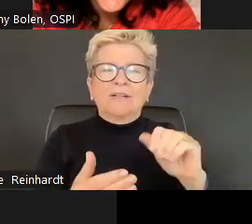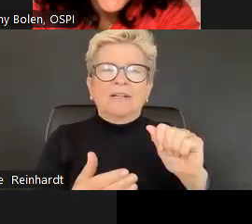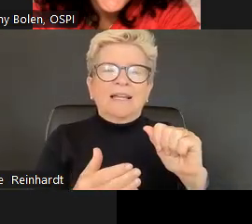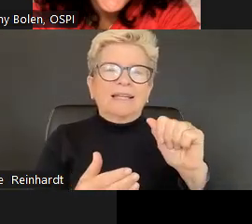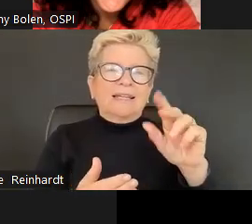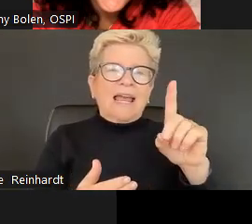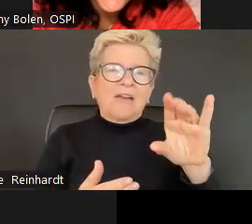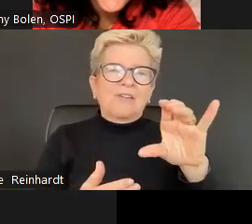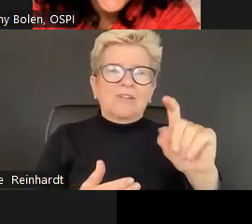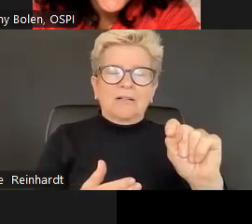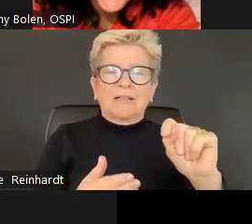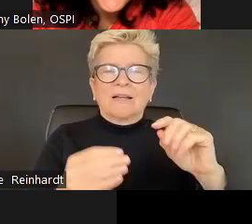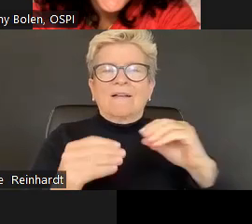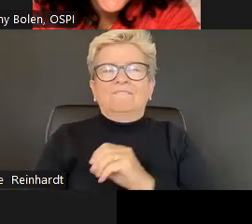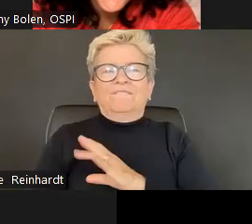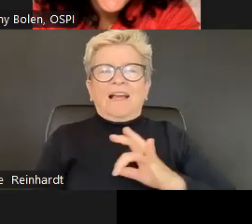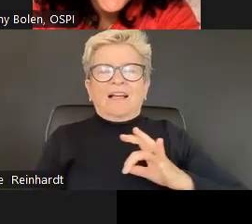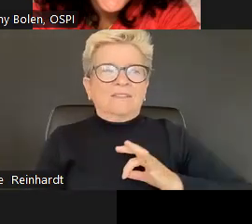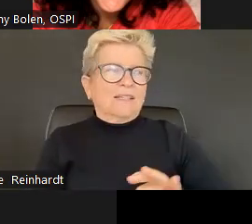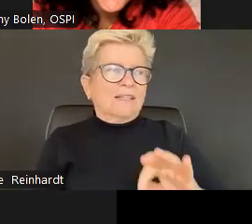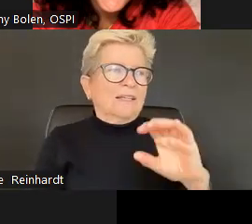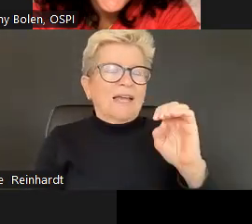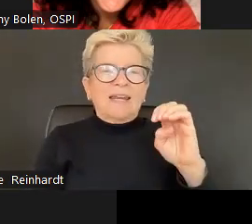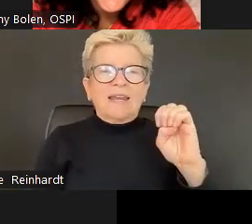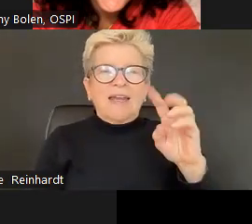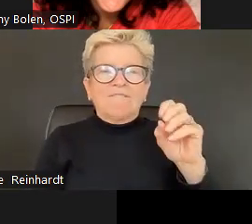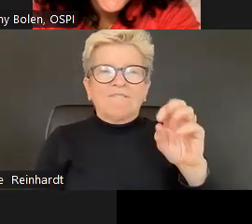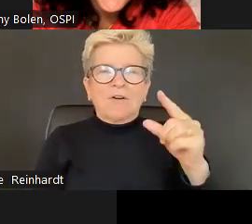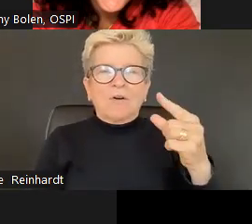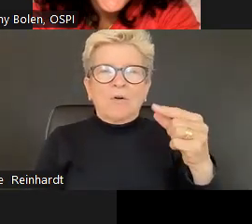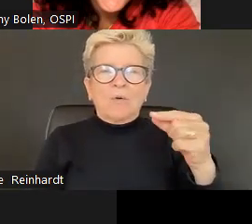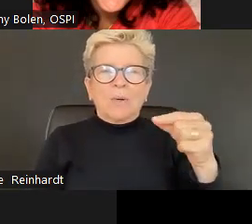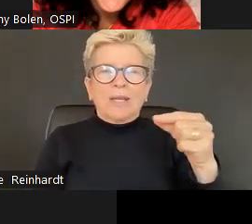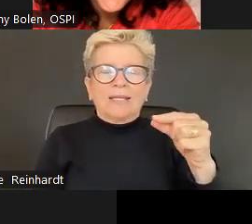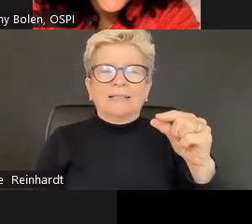As I stated earlier, I'm also joined with Sally Anvari with the teaching artist and adjunct faculty